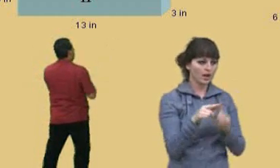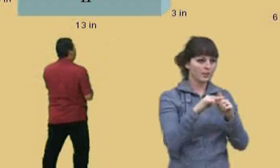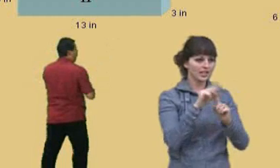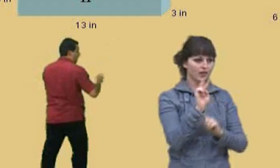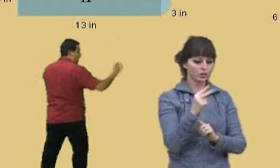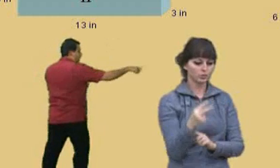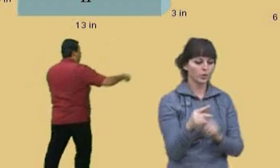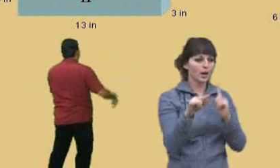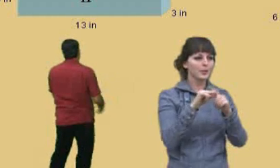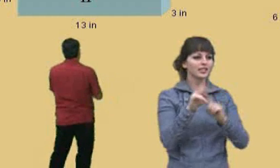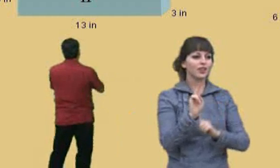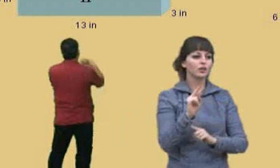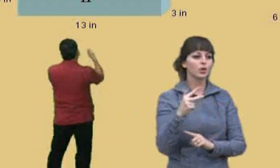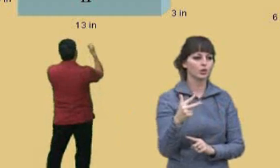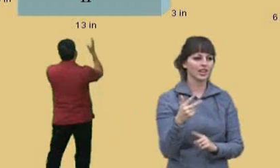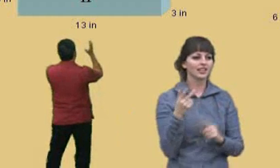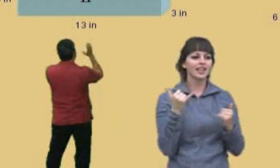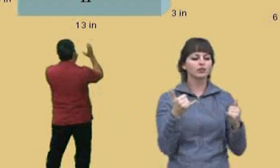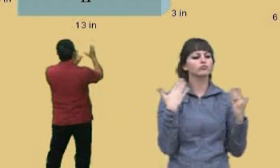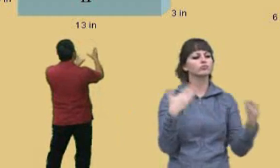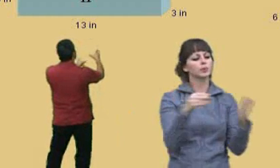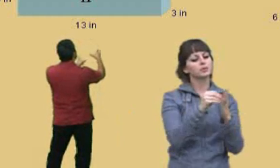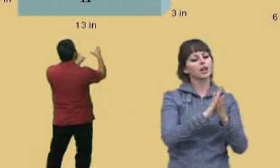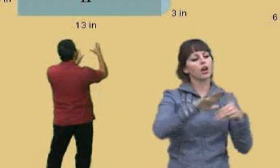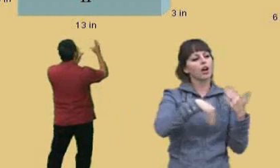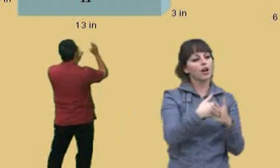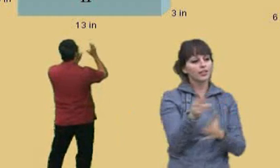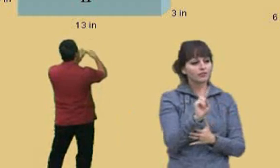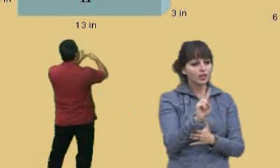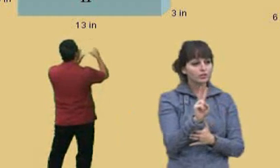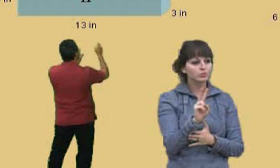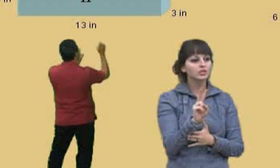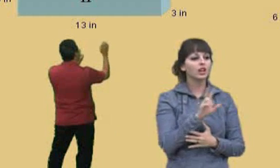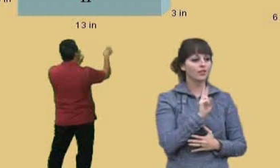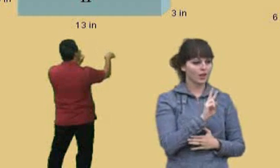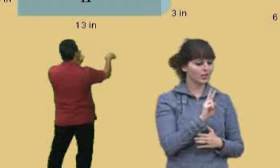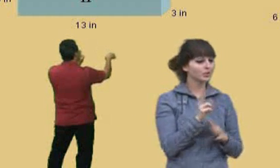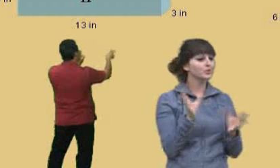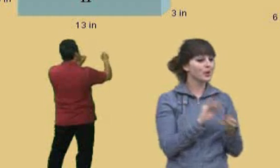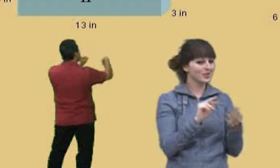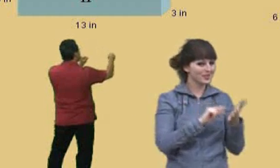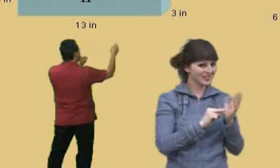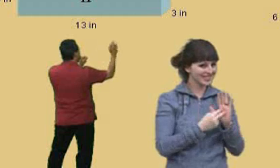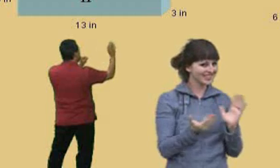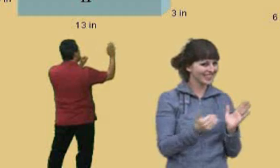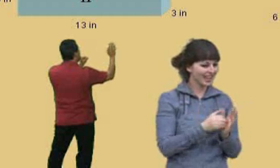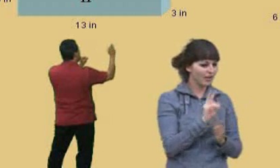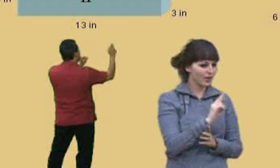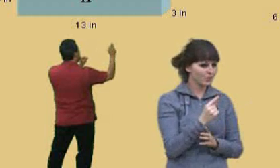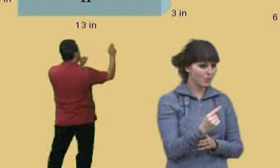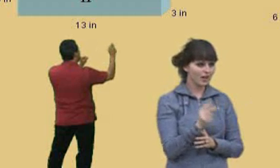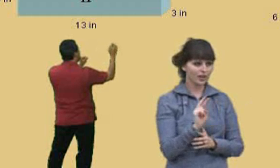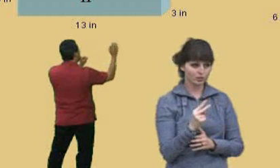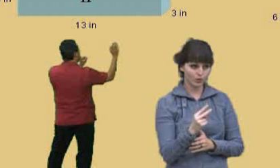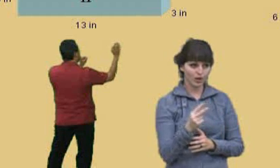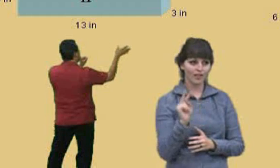Okay, now go ahead and write down all your volumes. Okay, volume total is volume one...there it is...volume two...volume three.